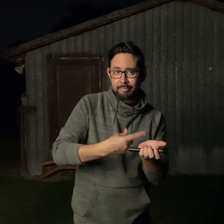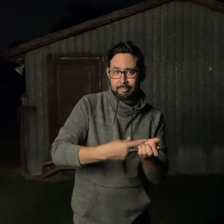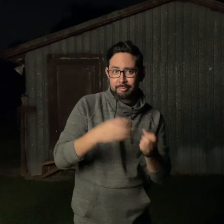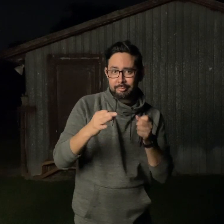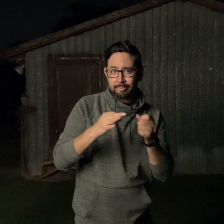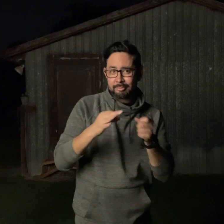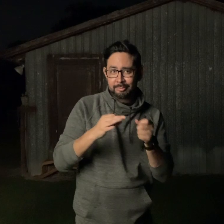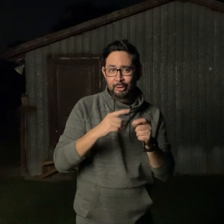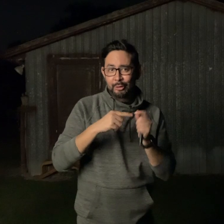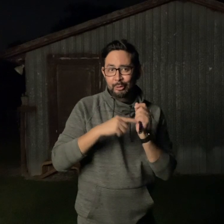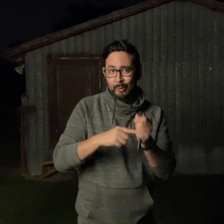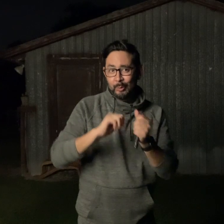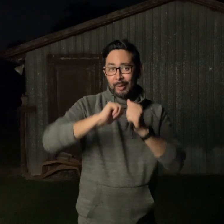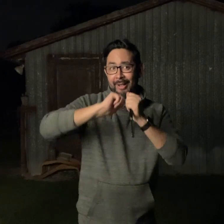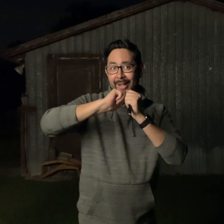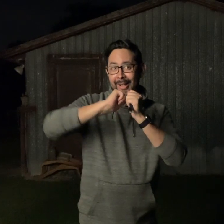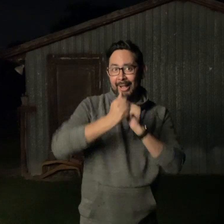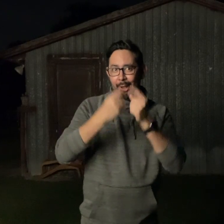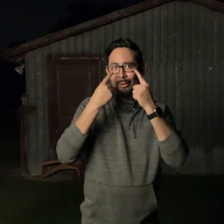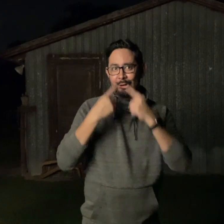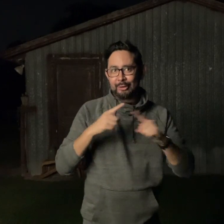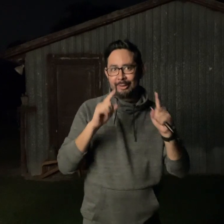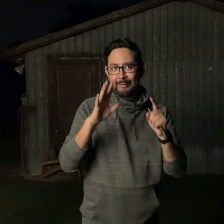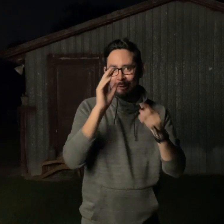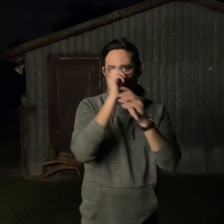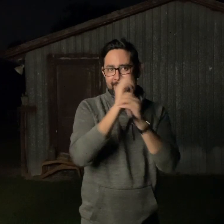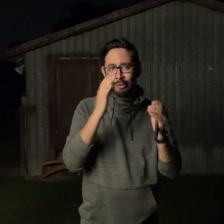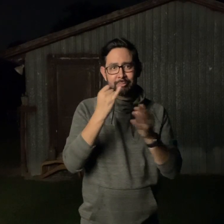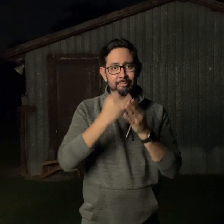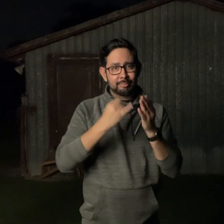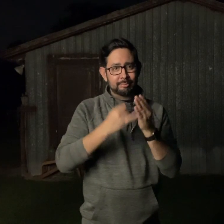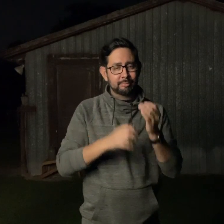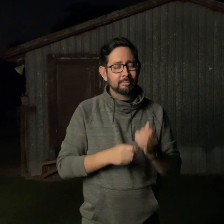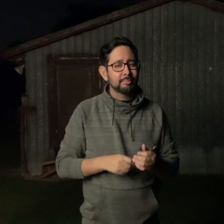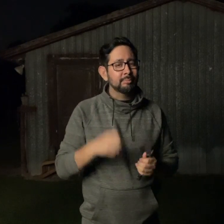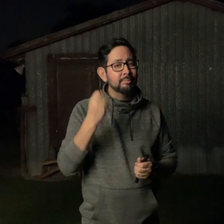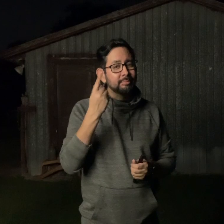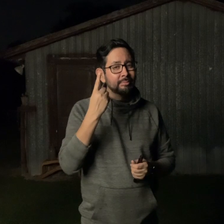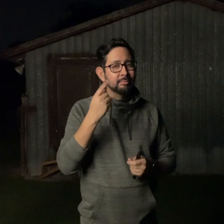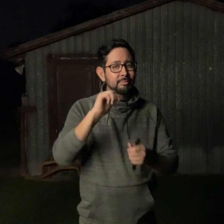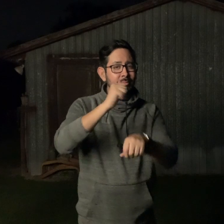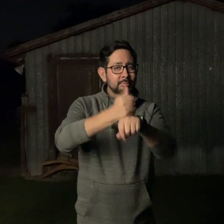I want to talk about and describe how you are going to achieve your vision for the artwork you've thought of.